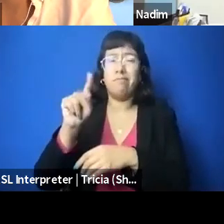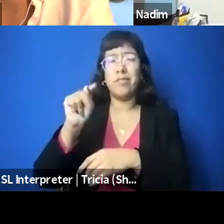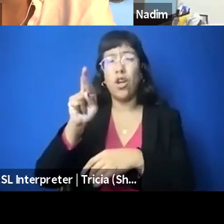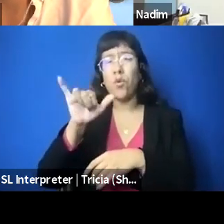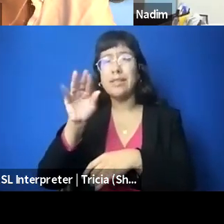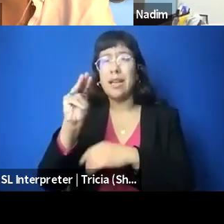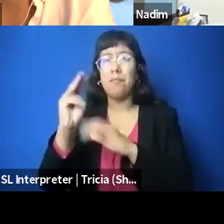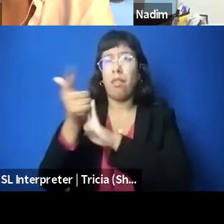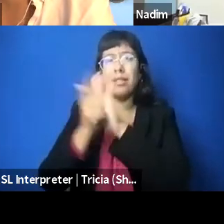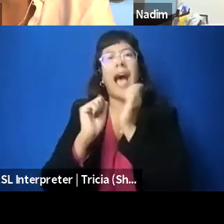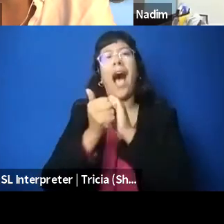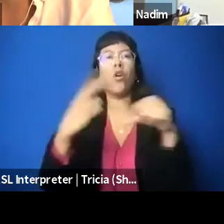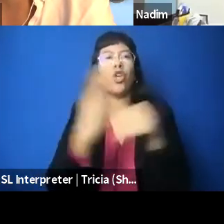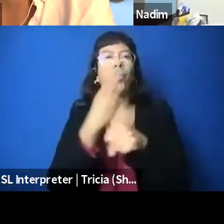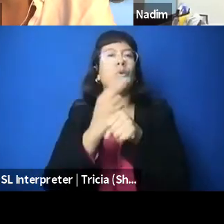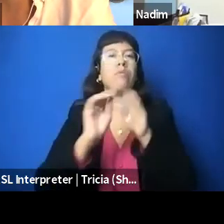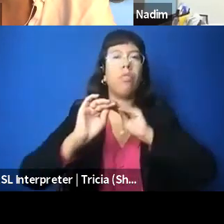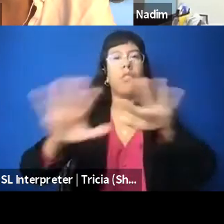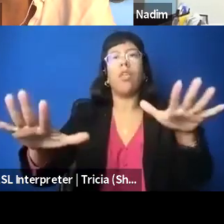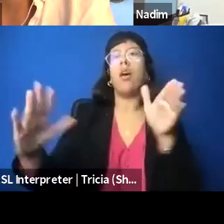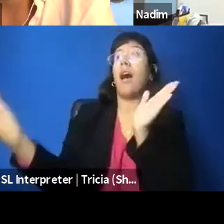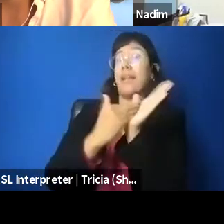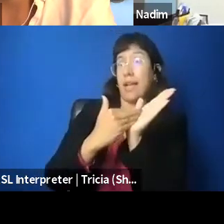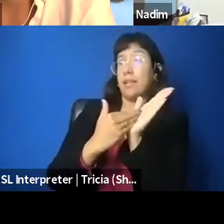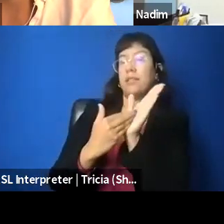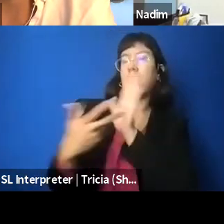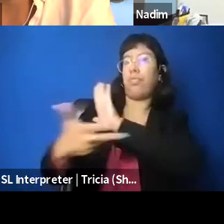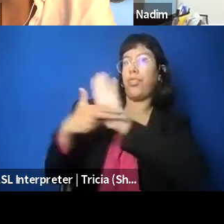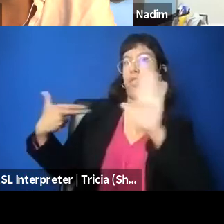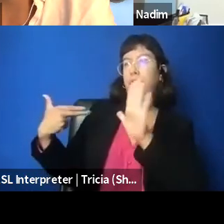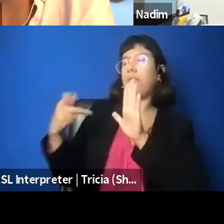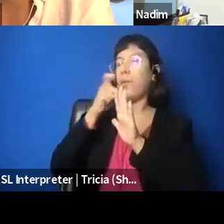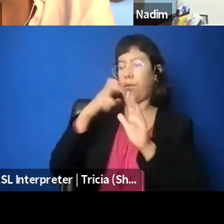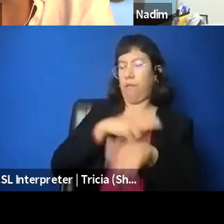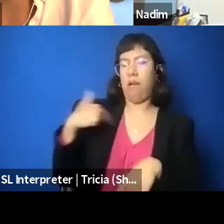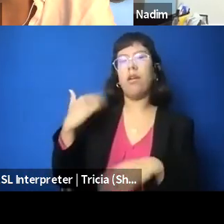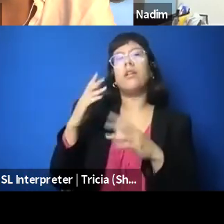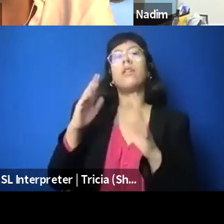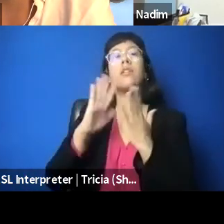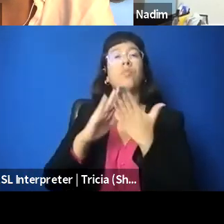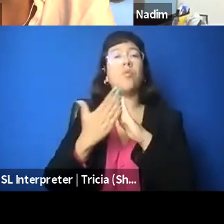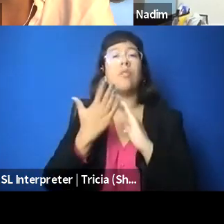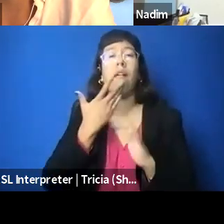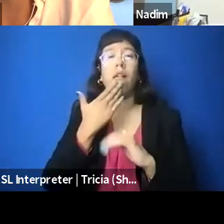wildly being deployed against communities of color, enforced in ways that are discriminatory and chilling, right?